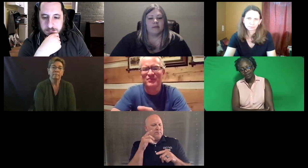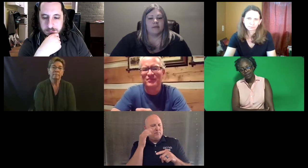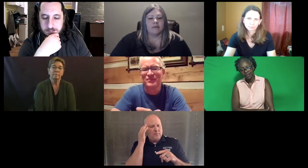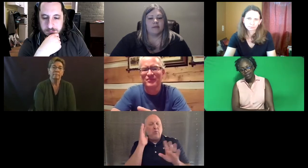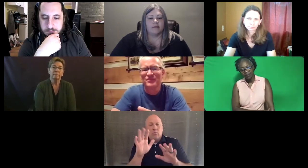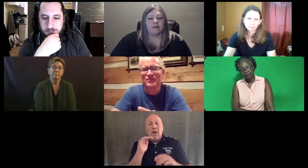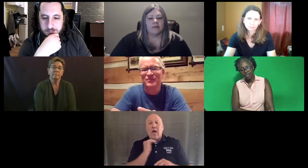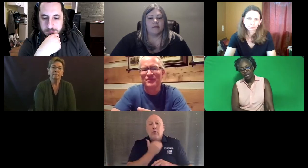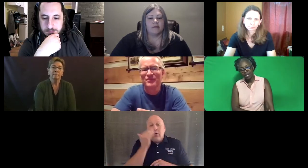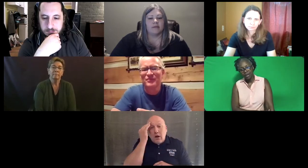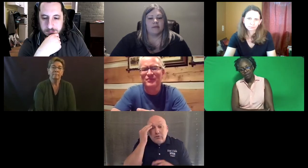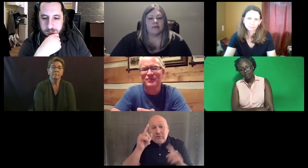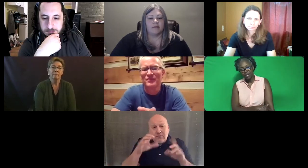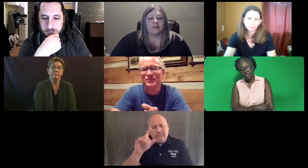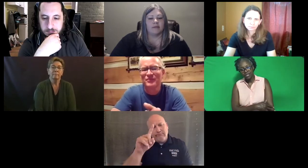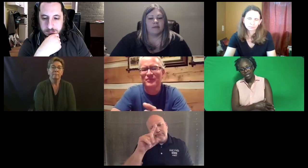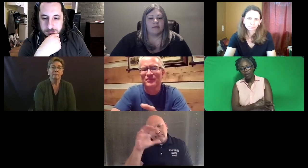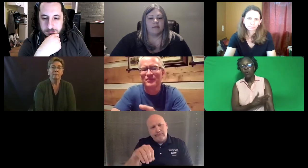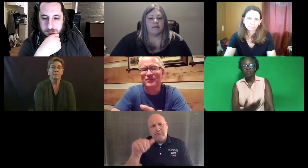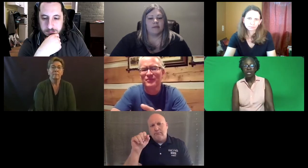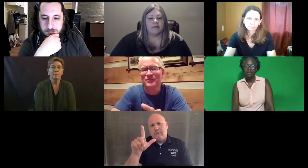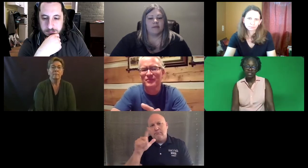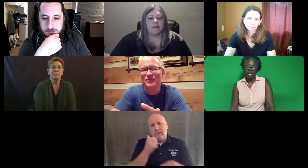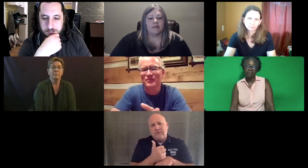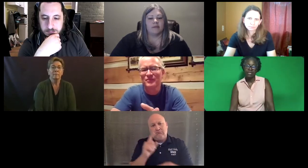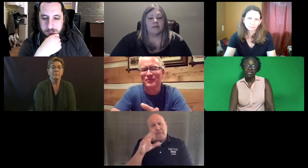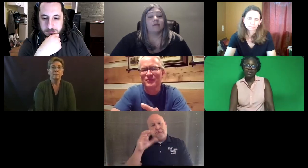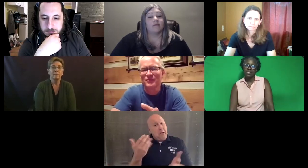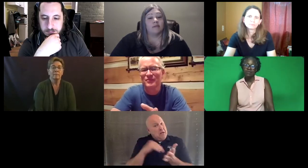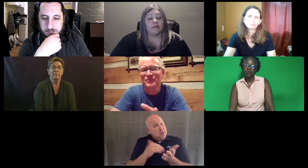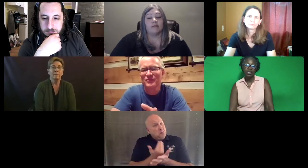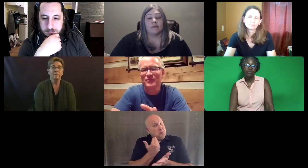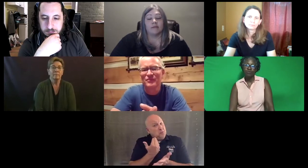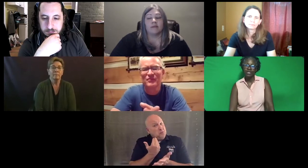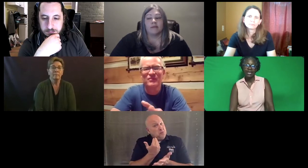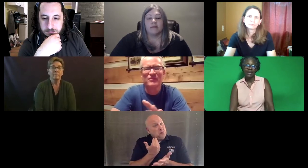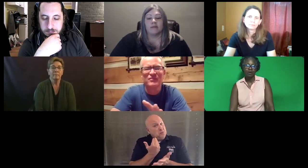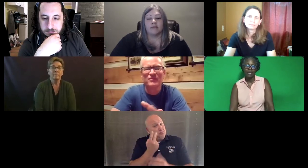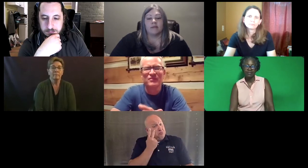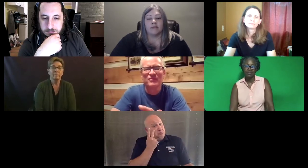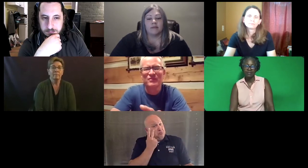We were talking about the knowledge exam? Oh, our knowledge exam is 100 percent ASL-based.